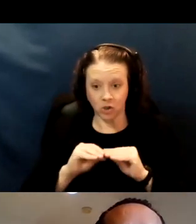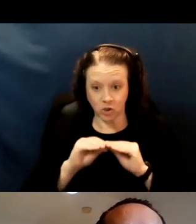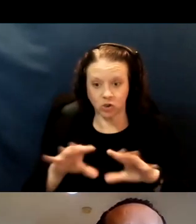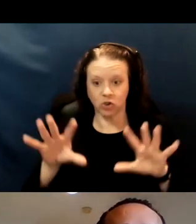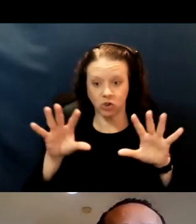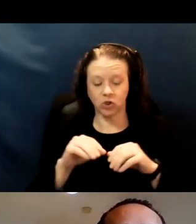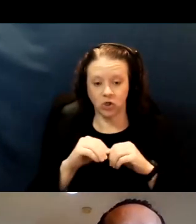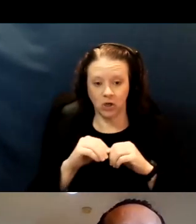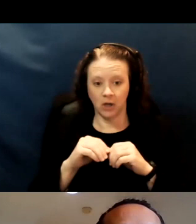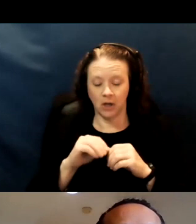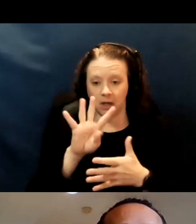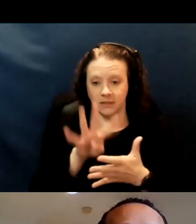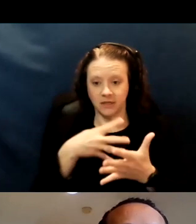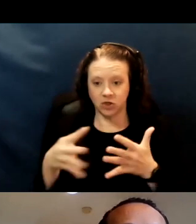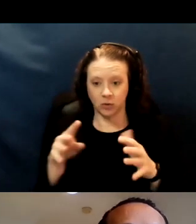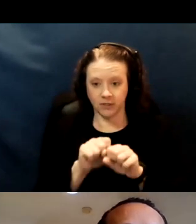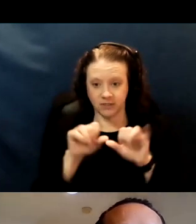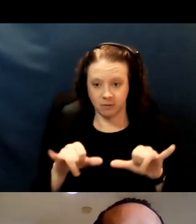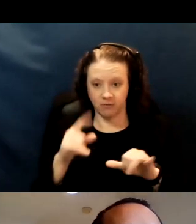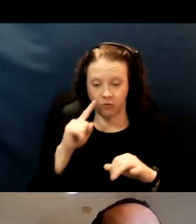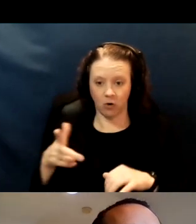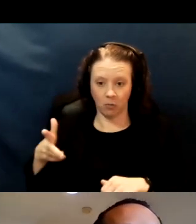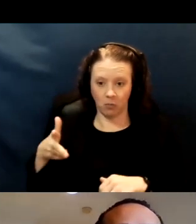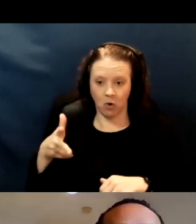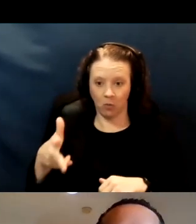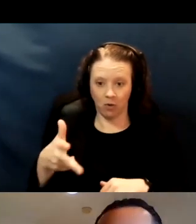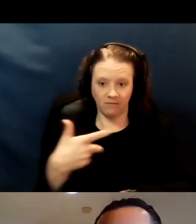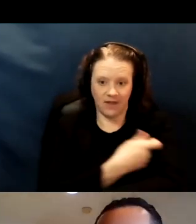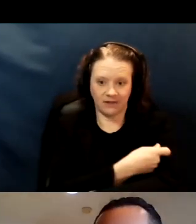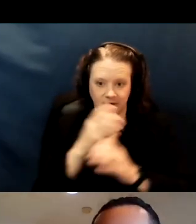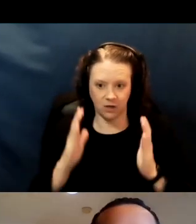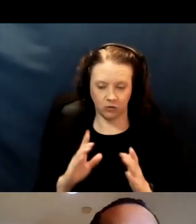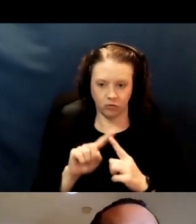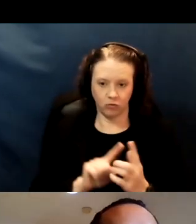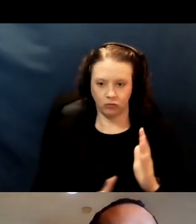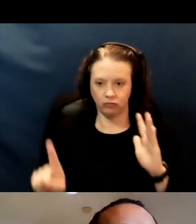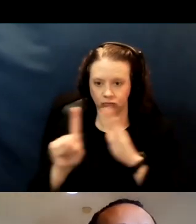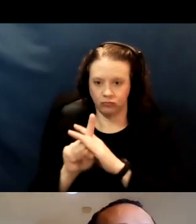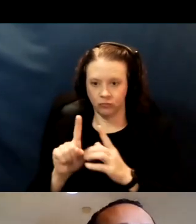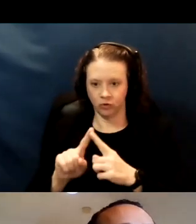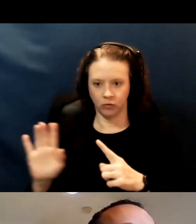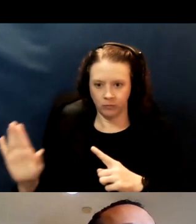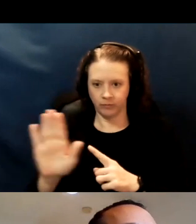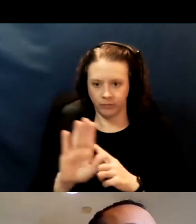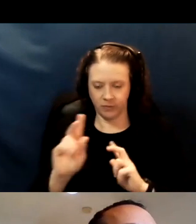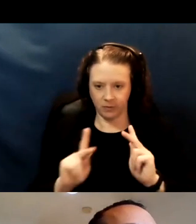a scheduling system for mobile vaccinators to come to individual's homes to vaccinate.